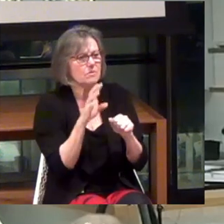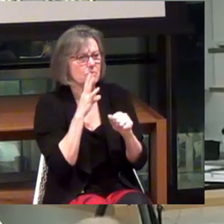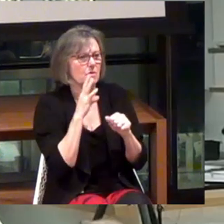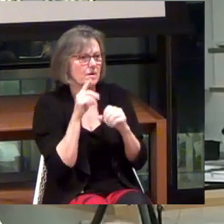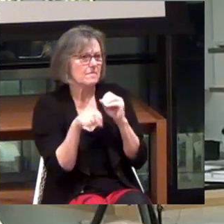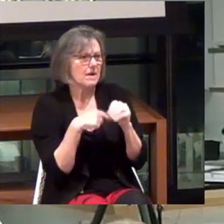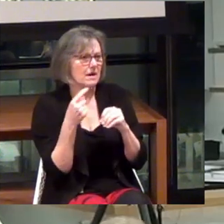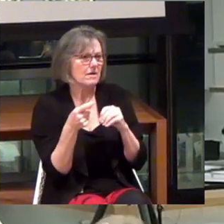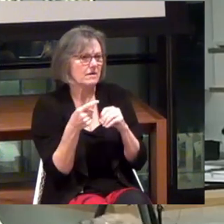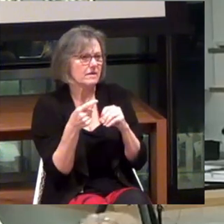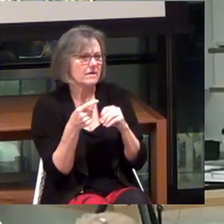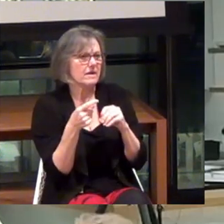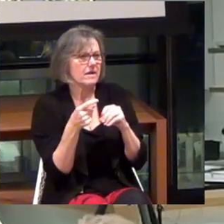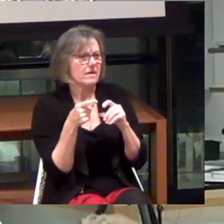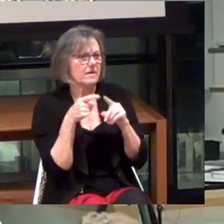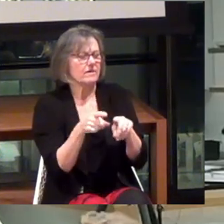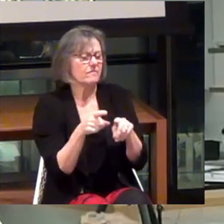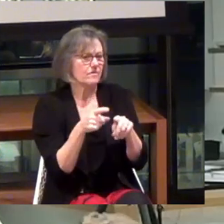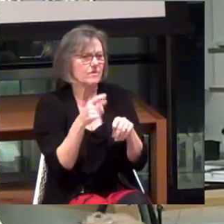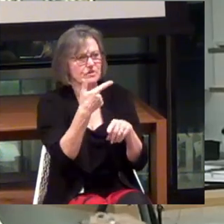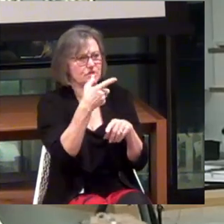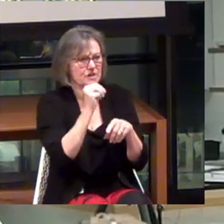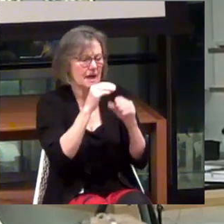at their HEMs.